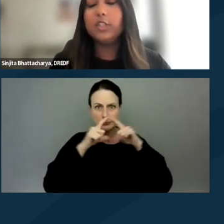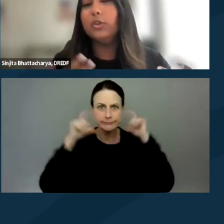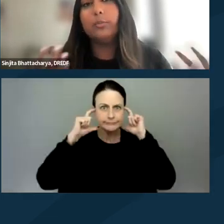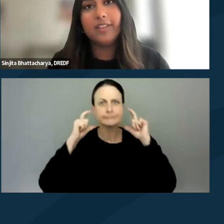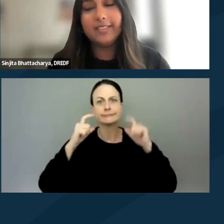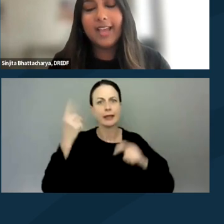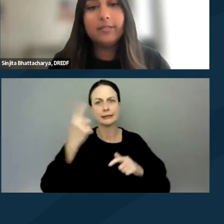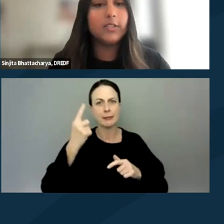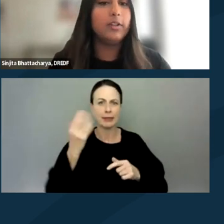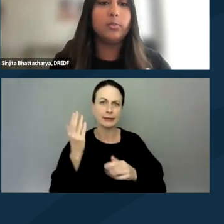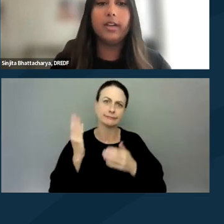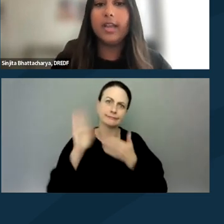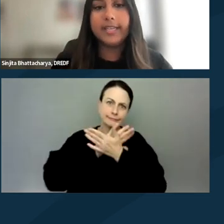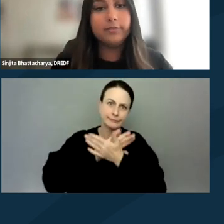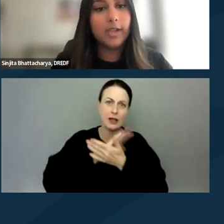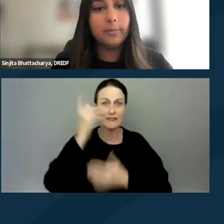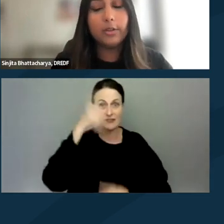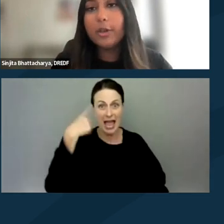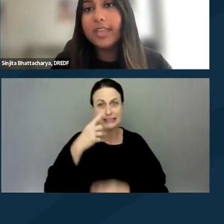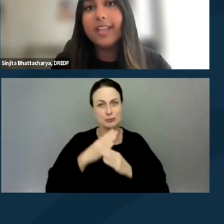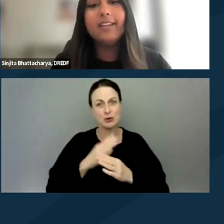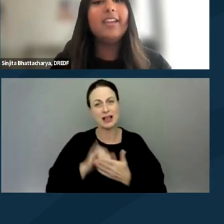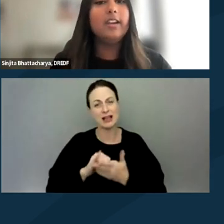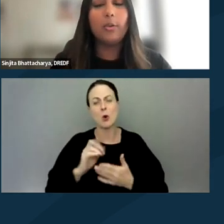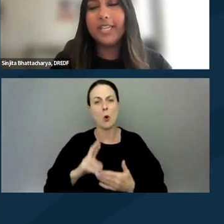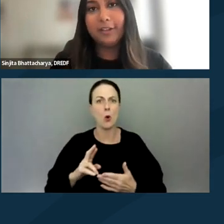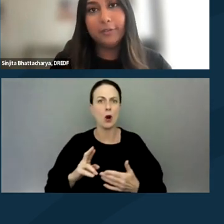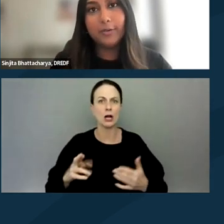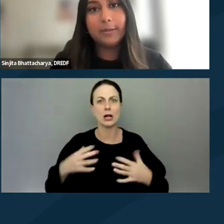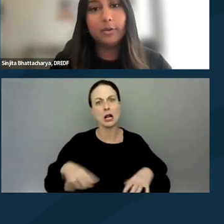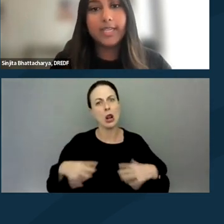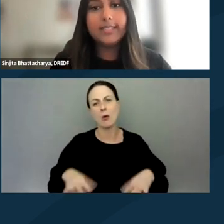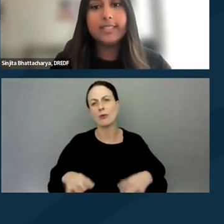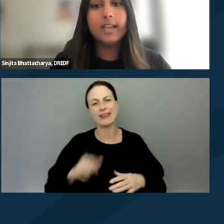to prevent that, as well as wearing unidentifiable clothing, not taking photos at protest,